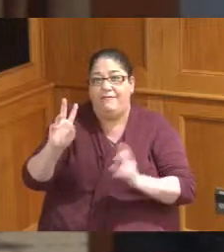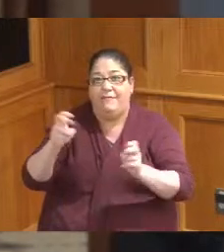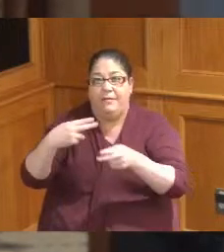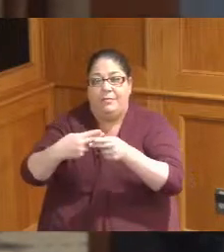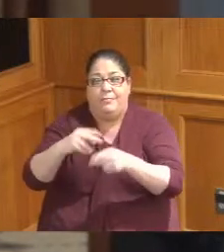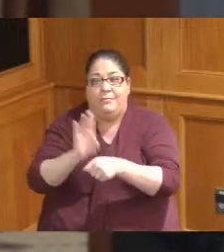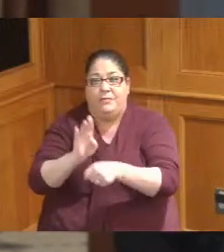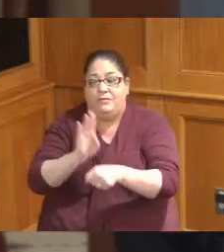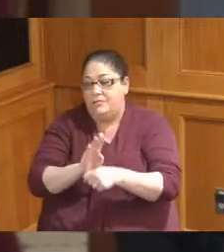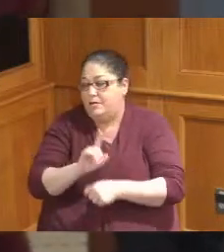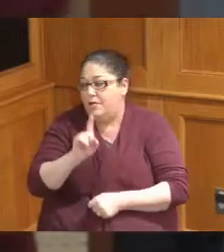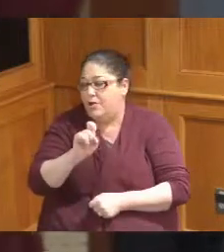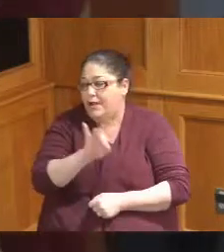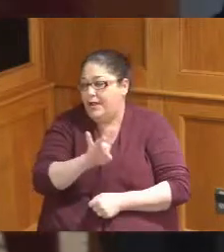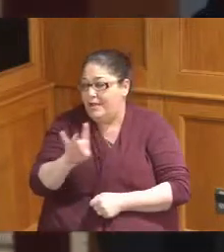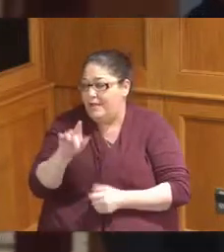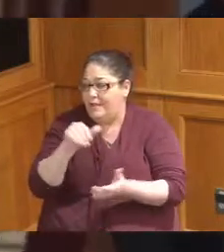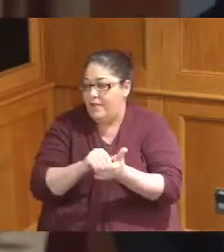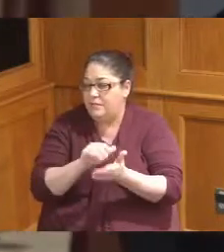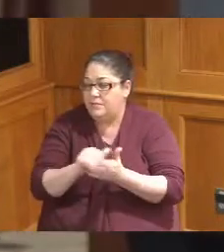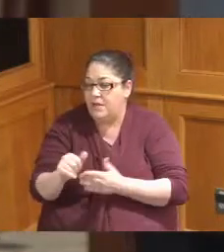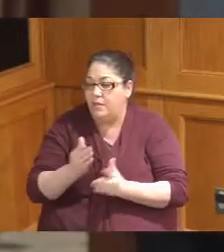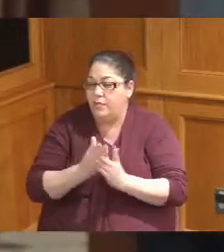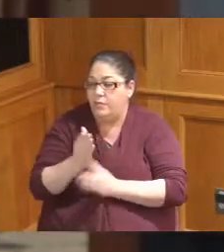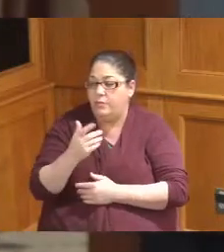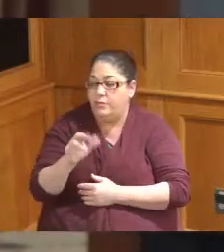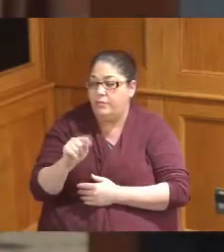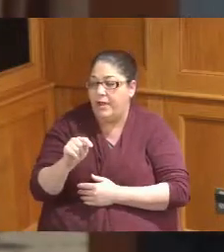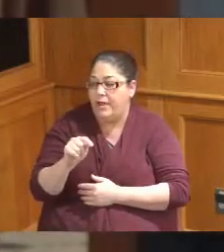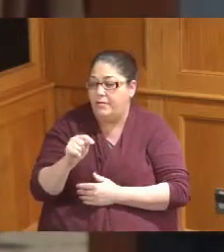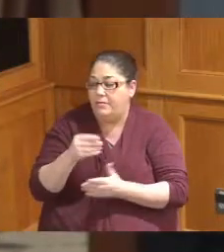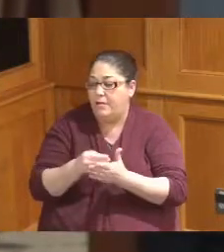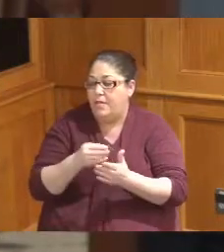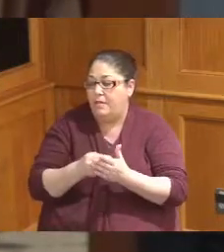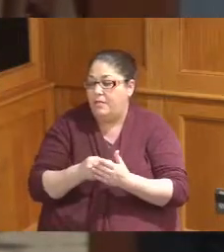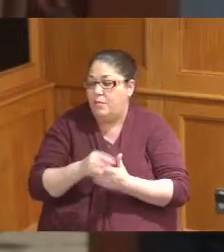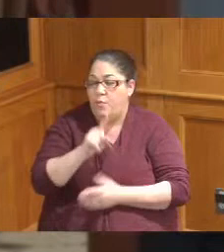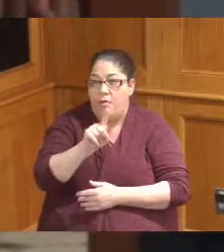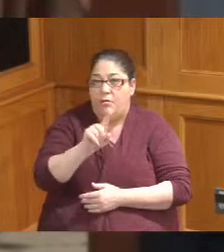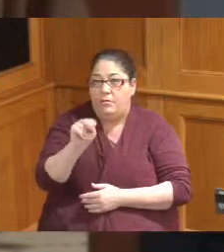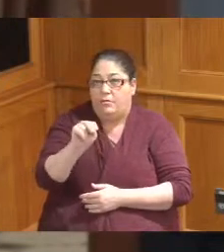thousand dollars through these Grant funds one in five will increase the number of schools that